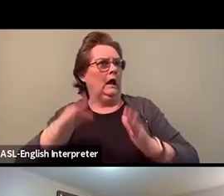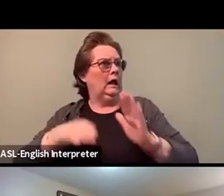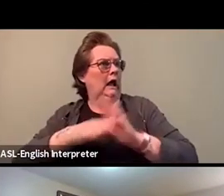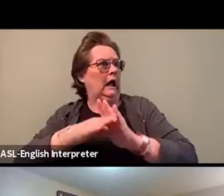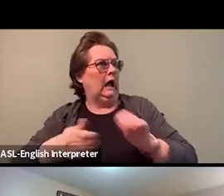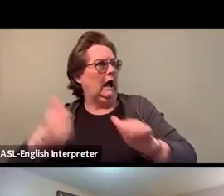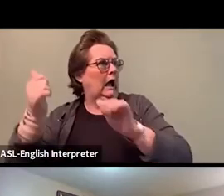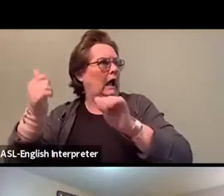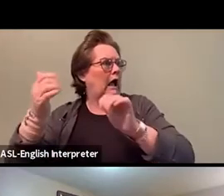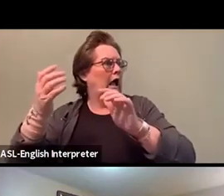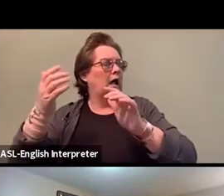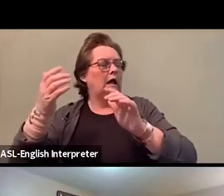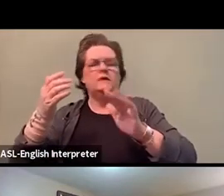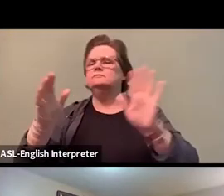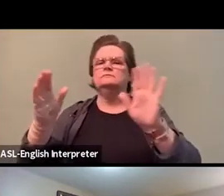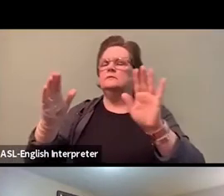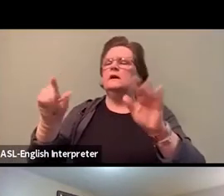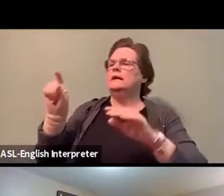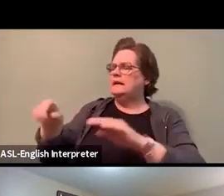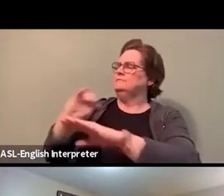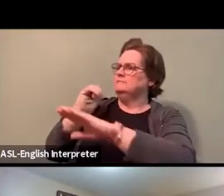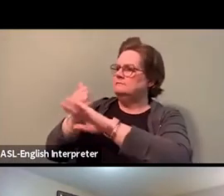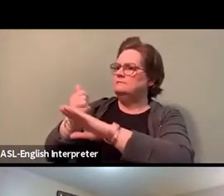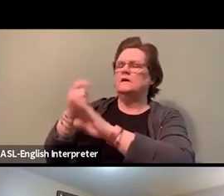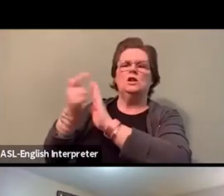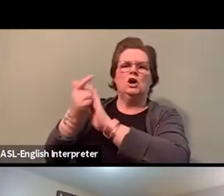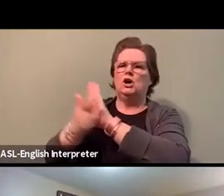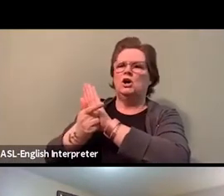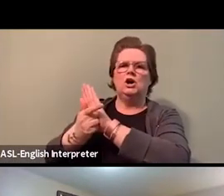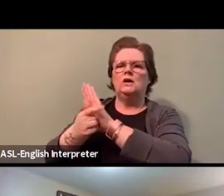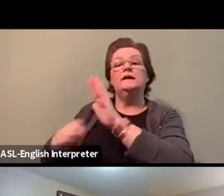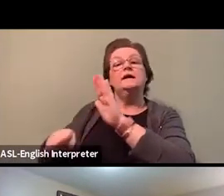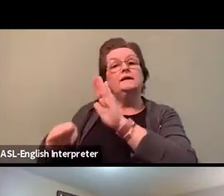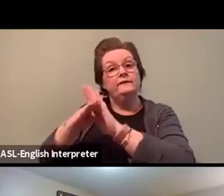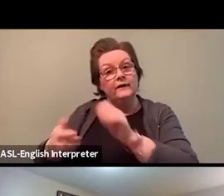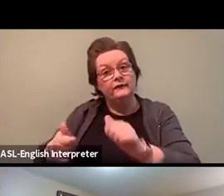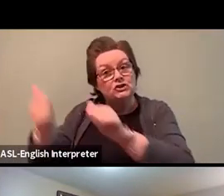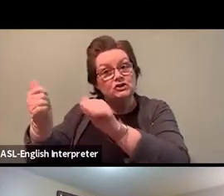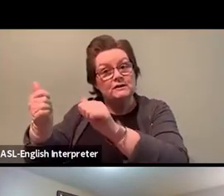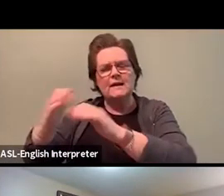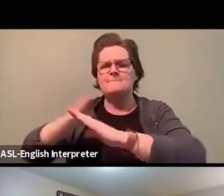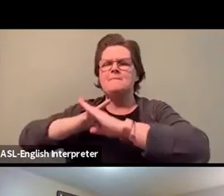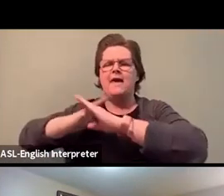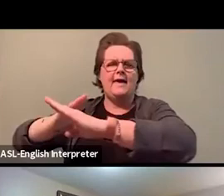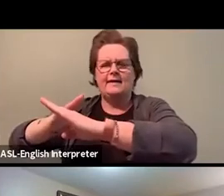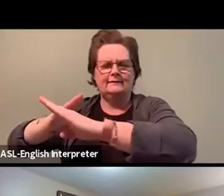You know, our colleague over in Toronto Center is fighting for this as all, as are all of us.